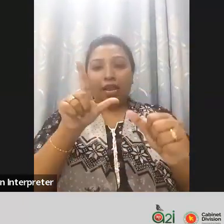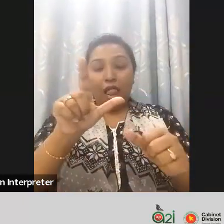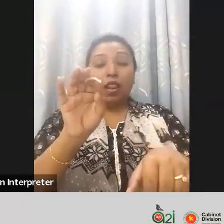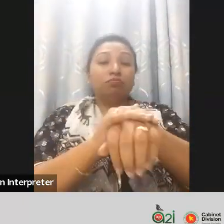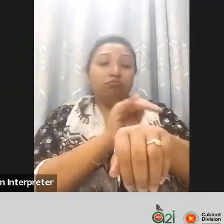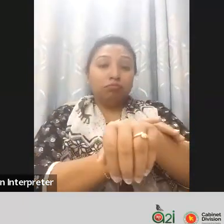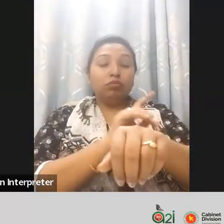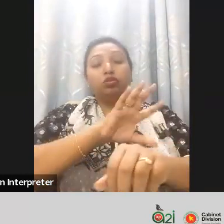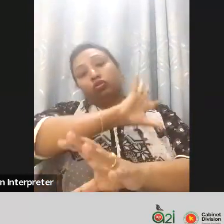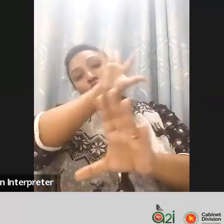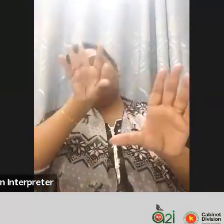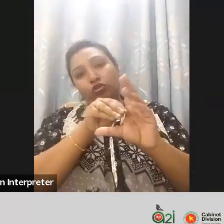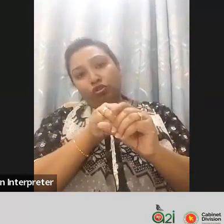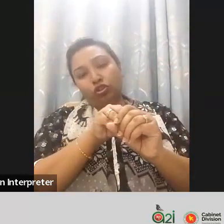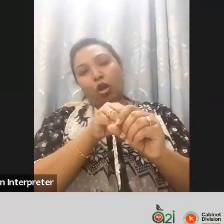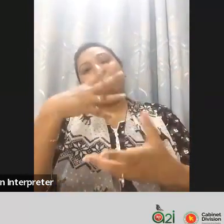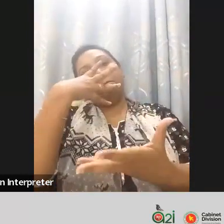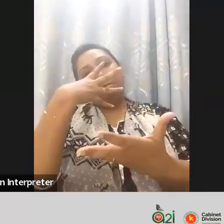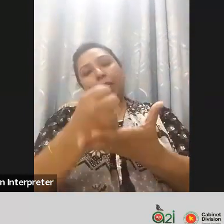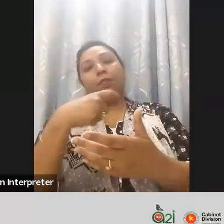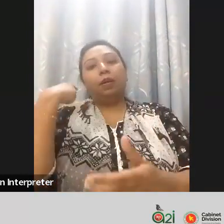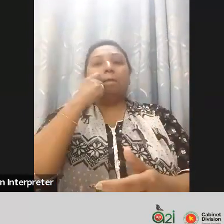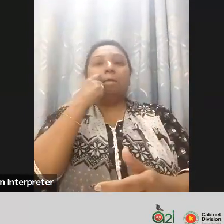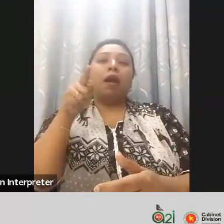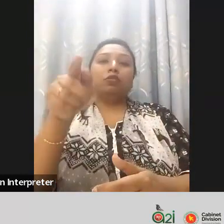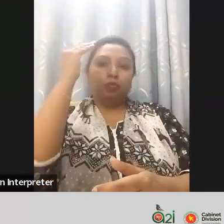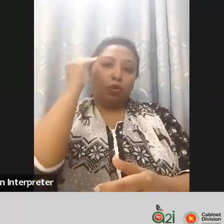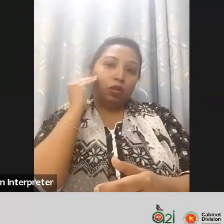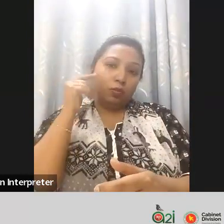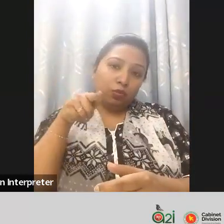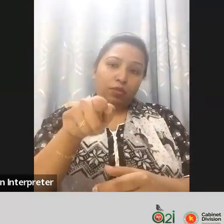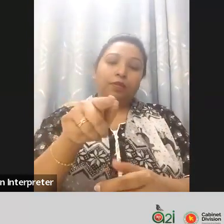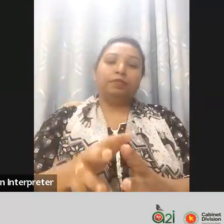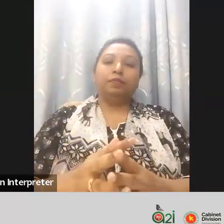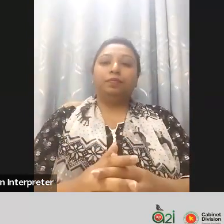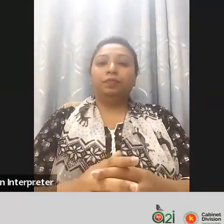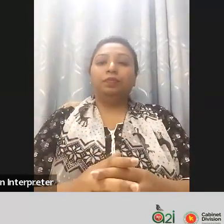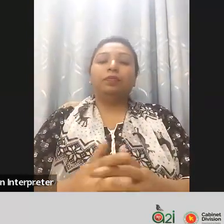inclusions are accessible to the people with disability thank you thank you so much and